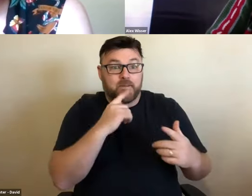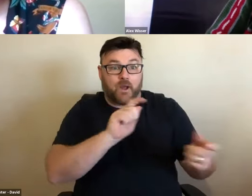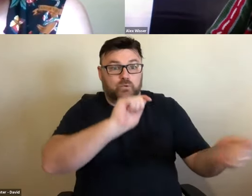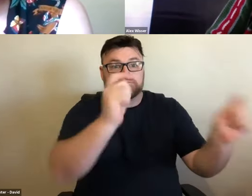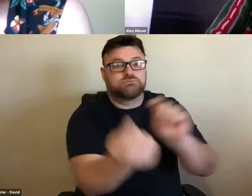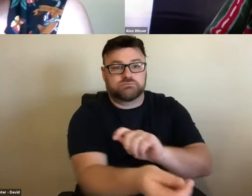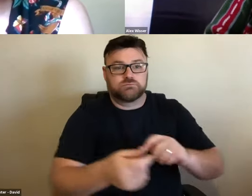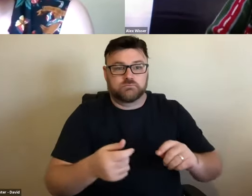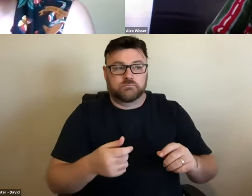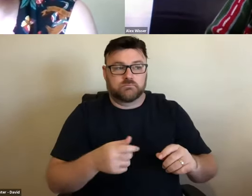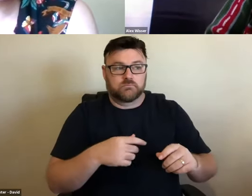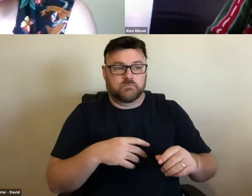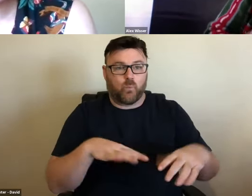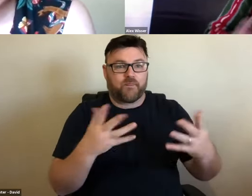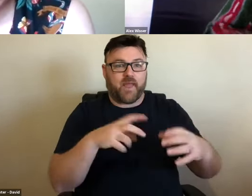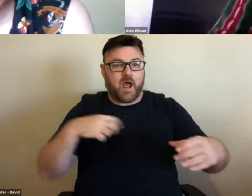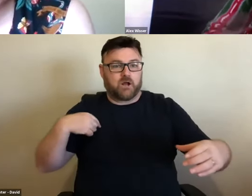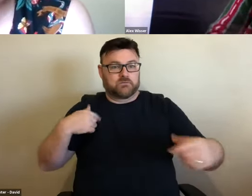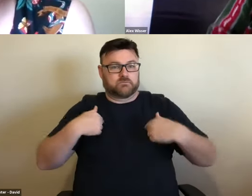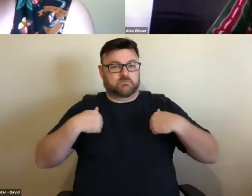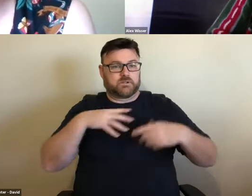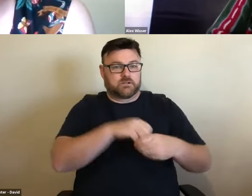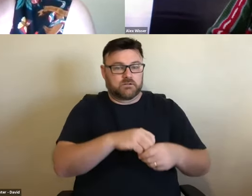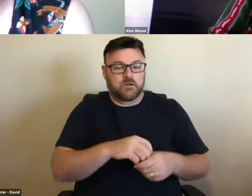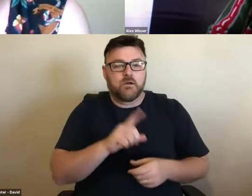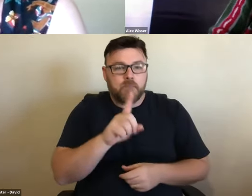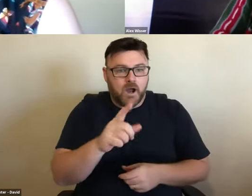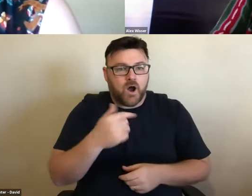be a whole other thing without me. But I am finding that whole space as